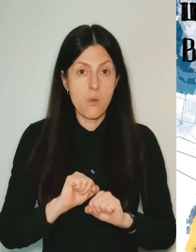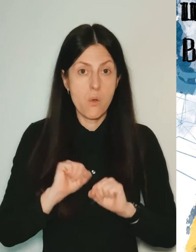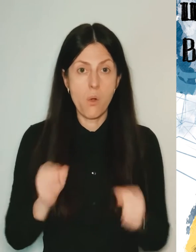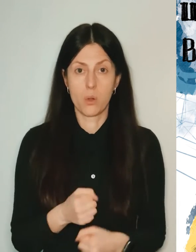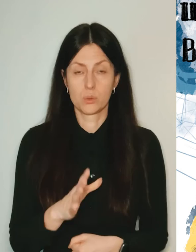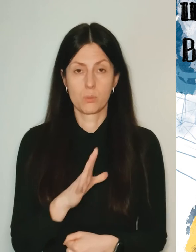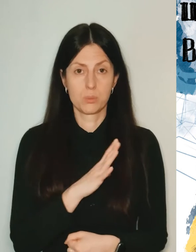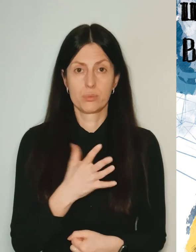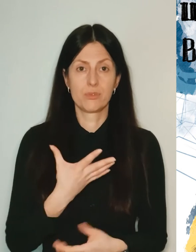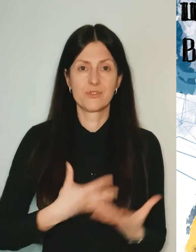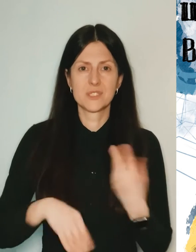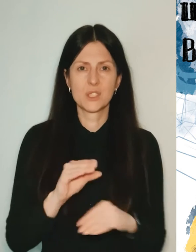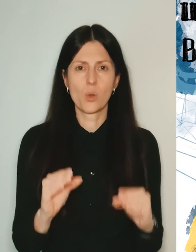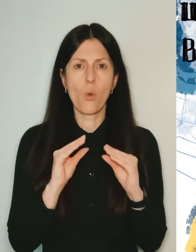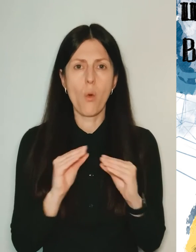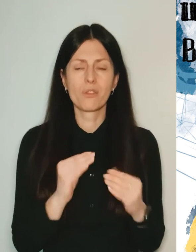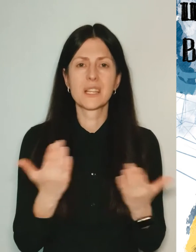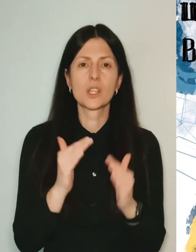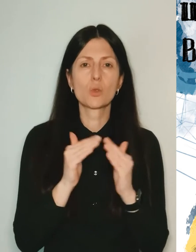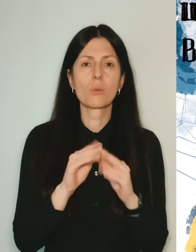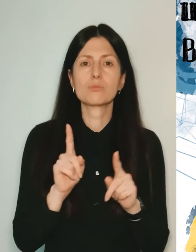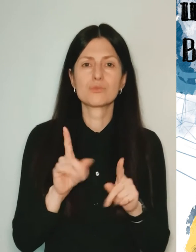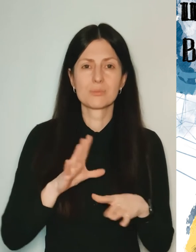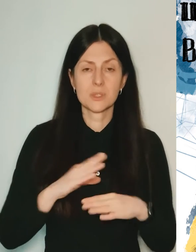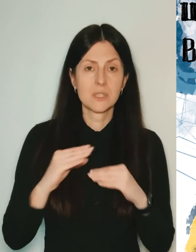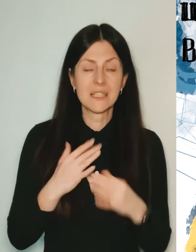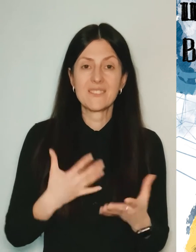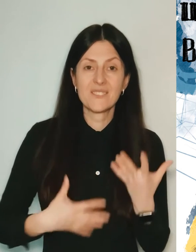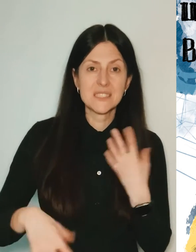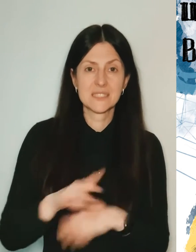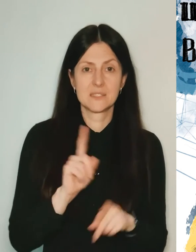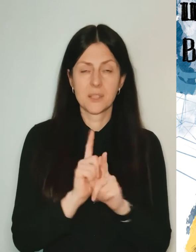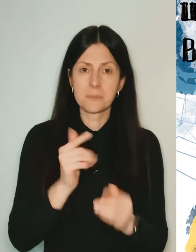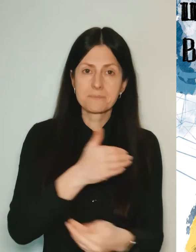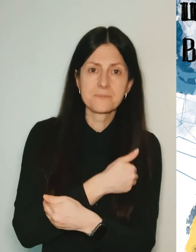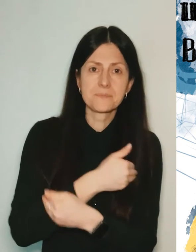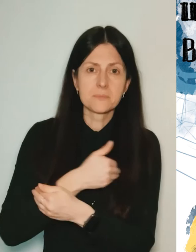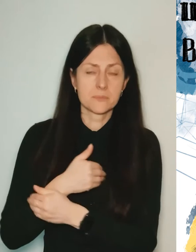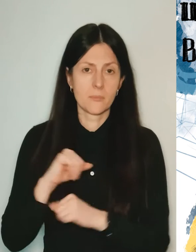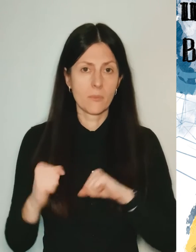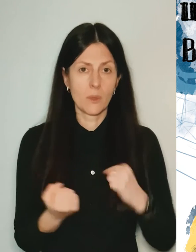took all the blankets that were at home, and fell asleep in our arms.